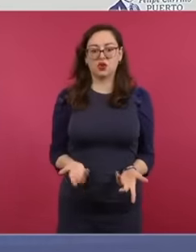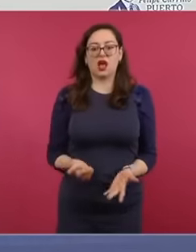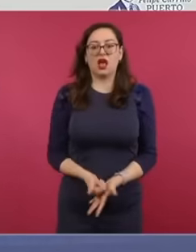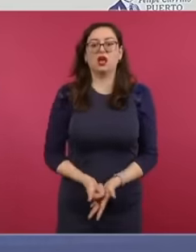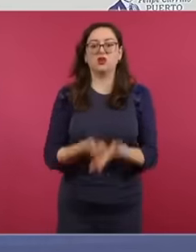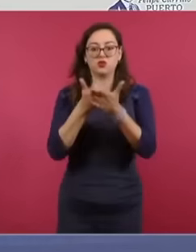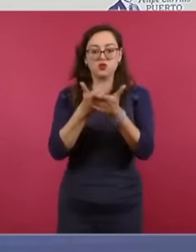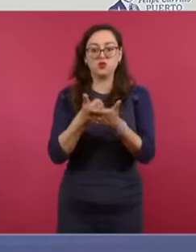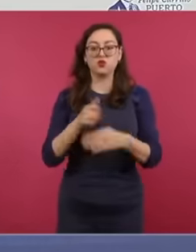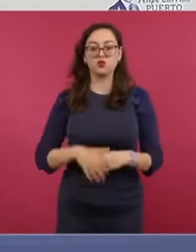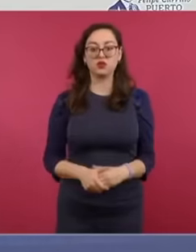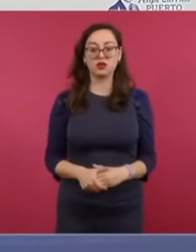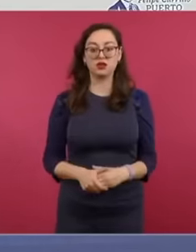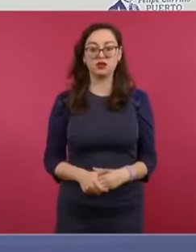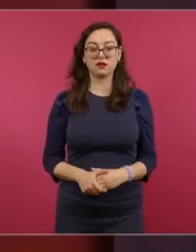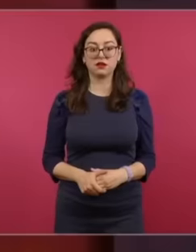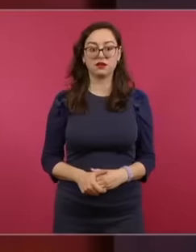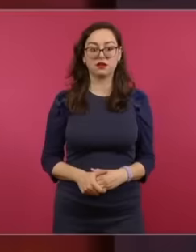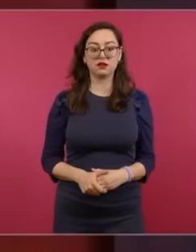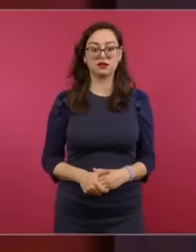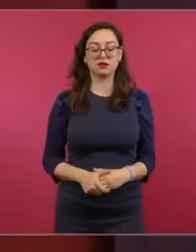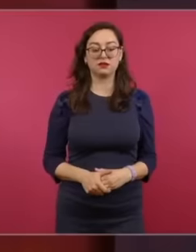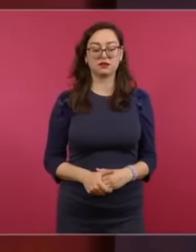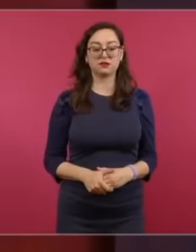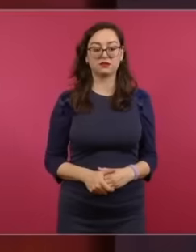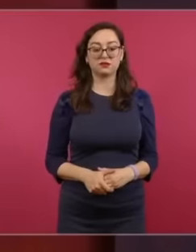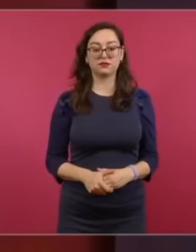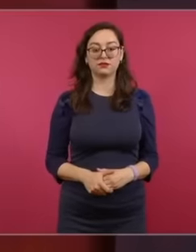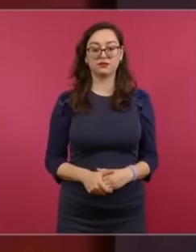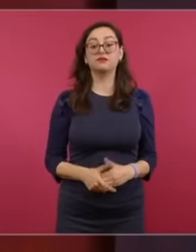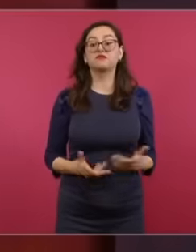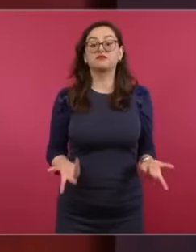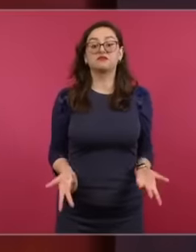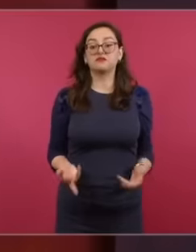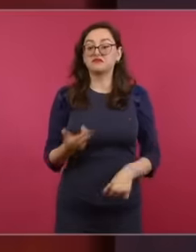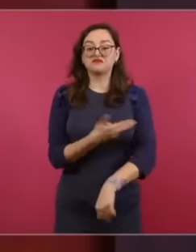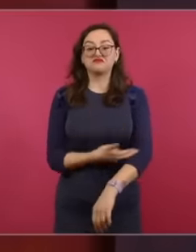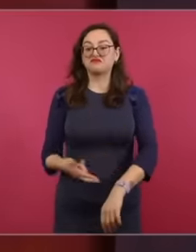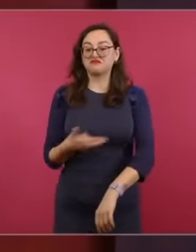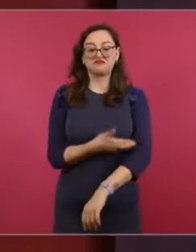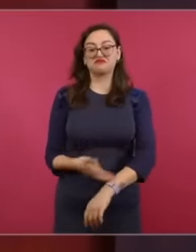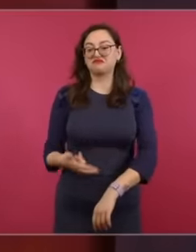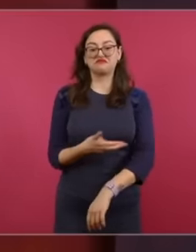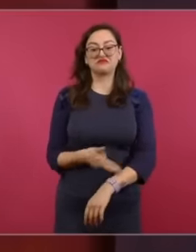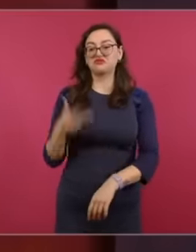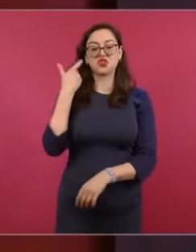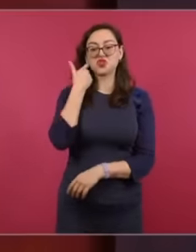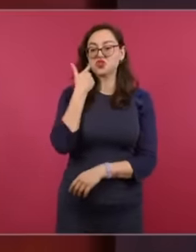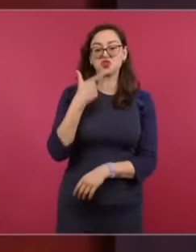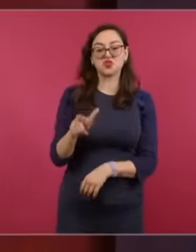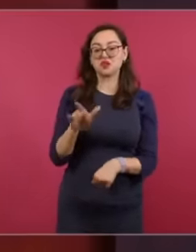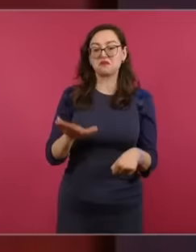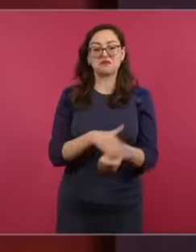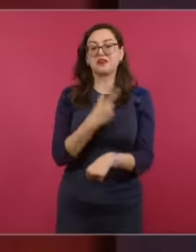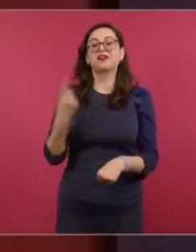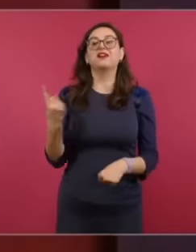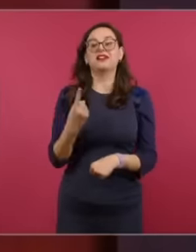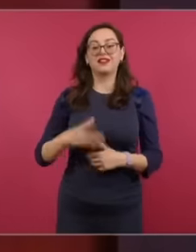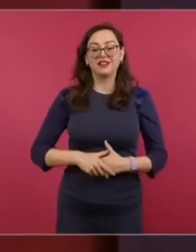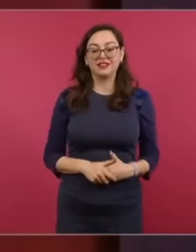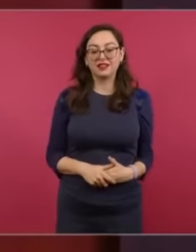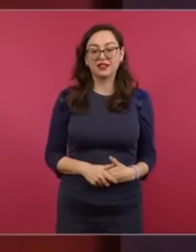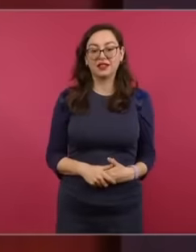they don't want to regularize so as not to pay the workers in full, what